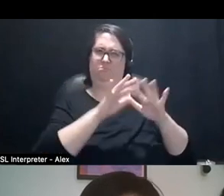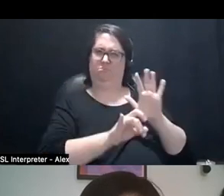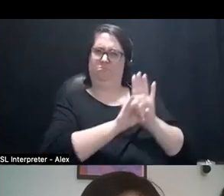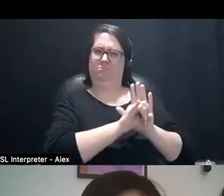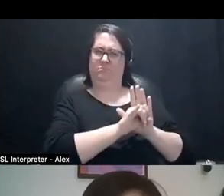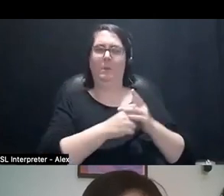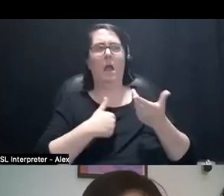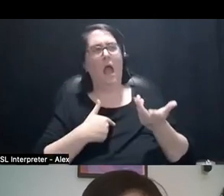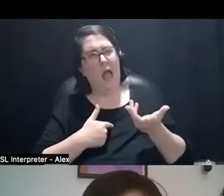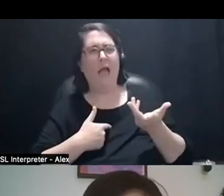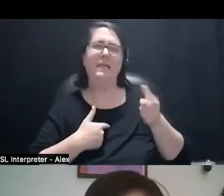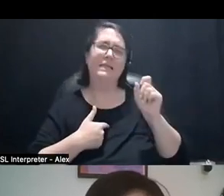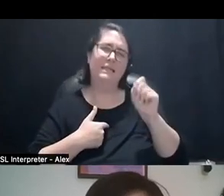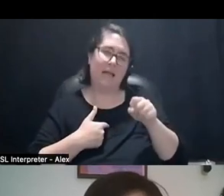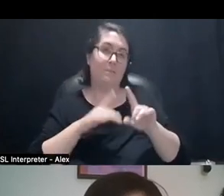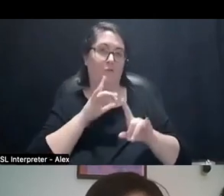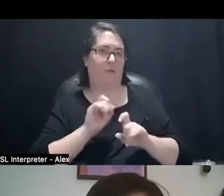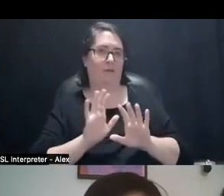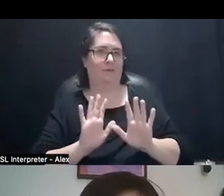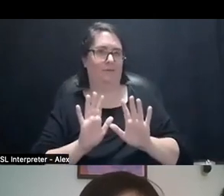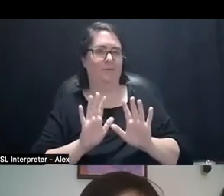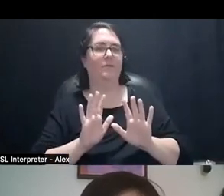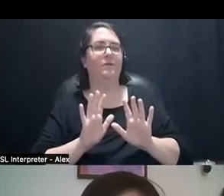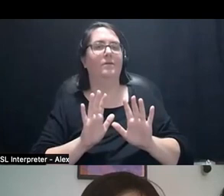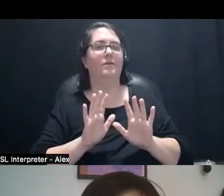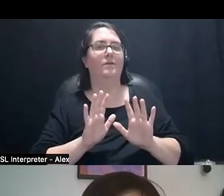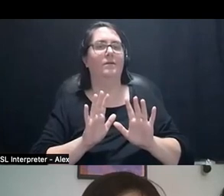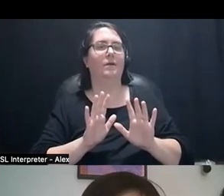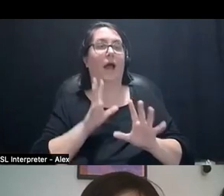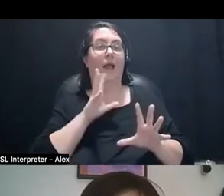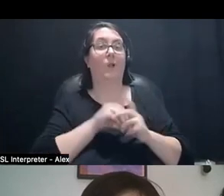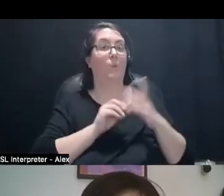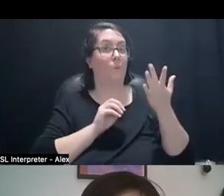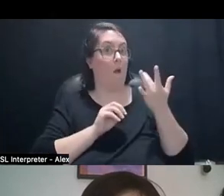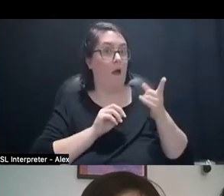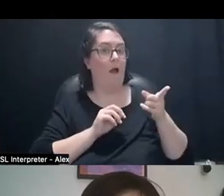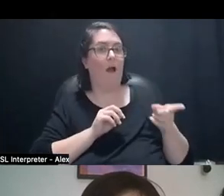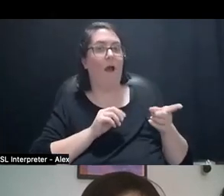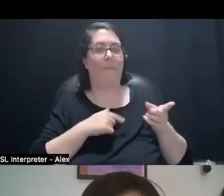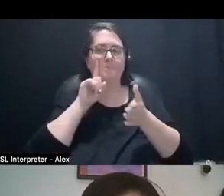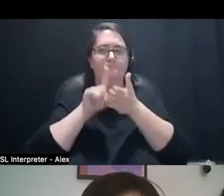Which I feel like yes, but it's actually the reason I incorporated it is because through my research